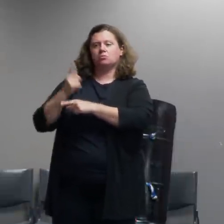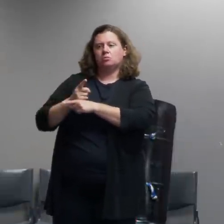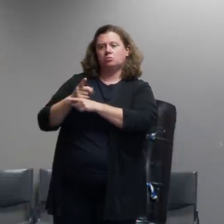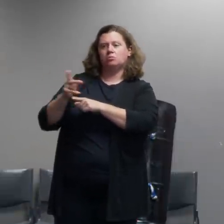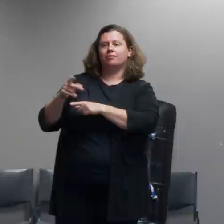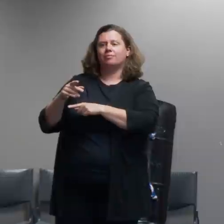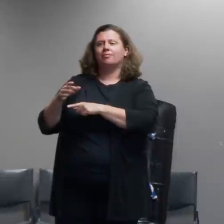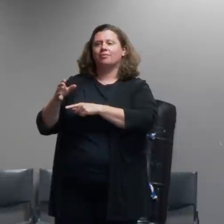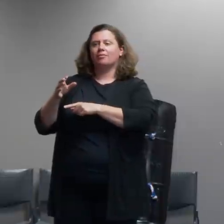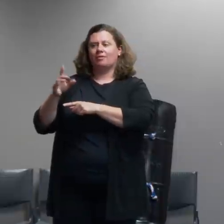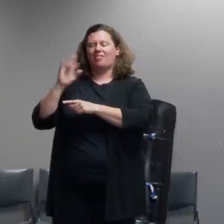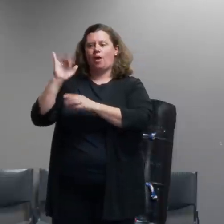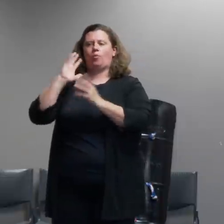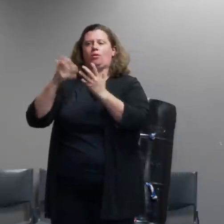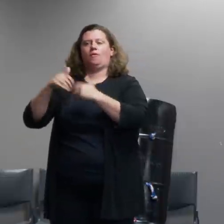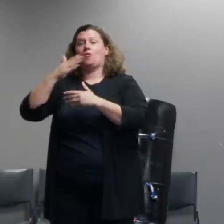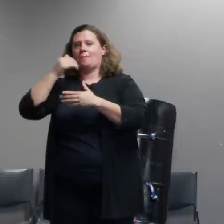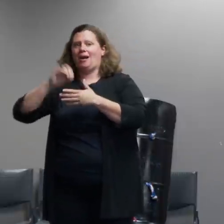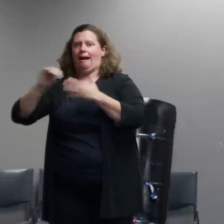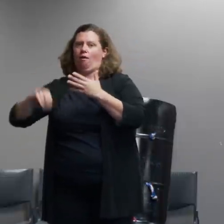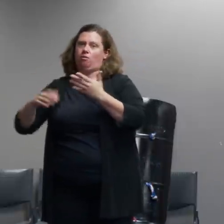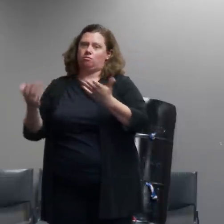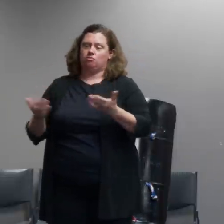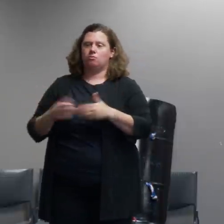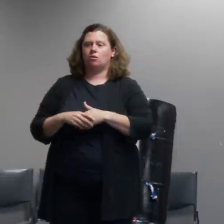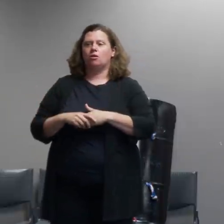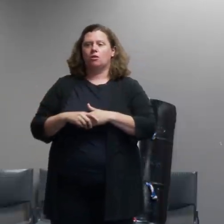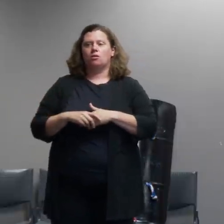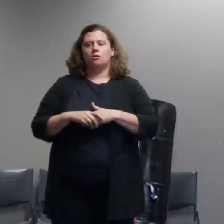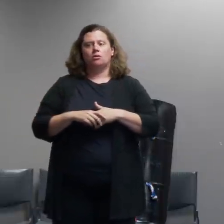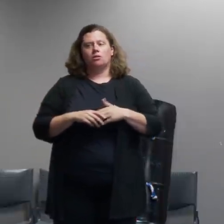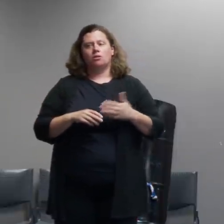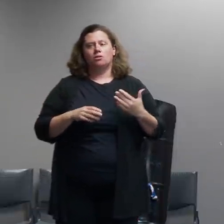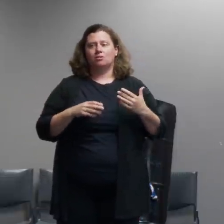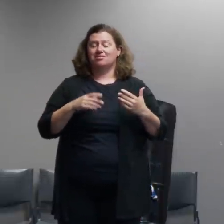requires some specialty training that we don't